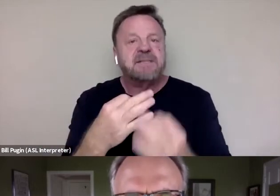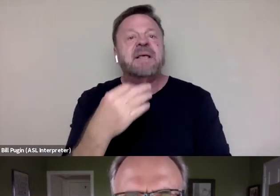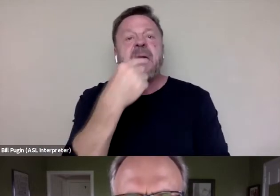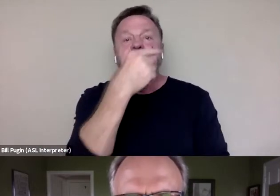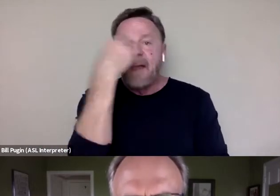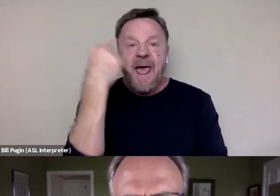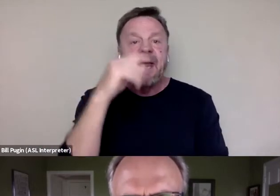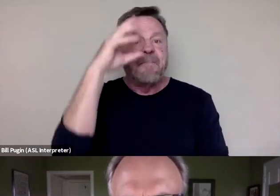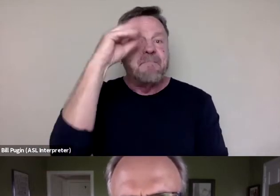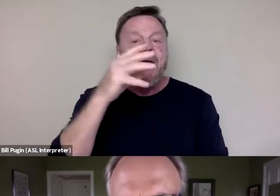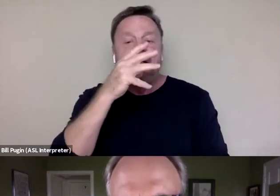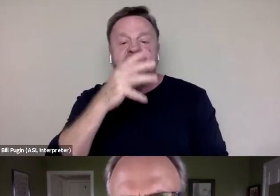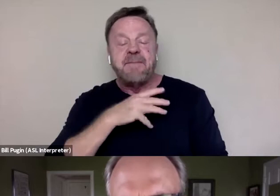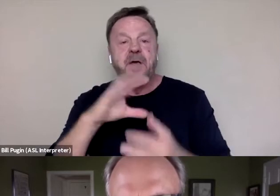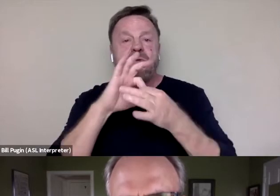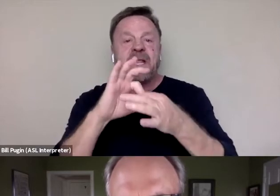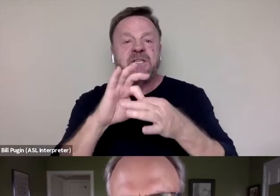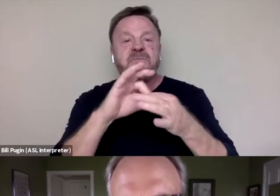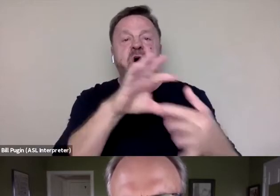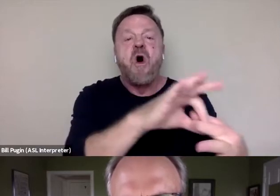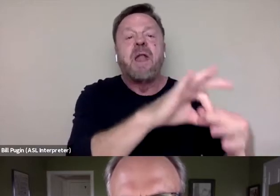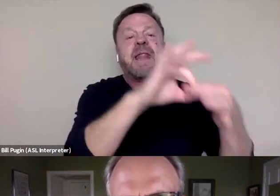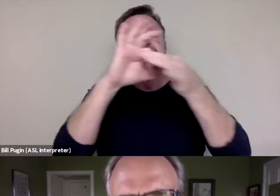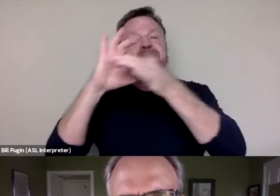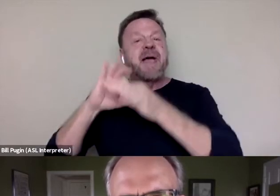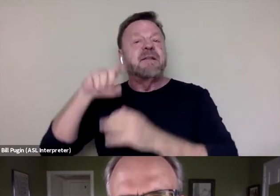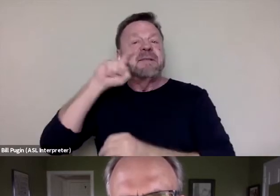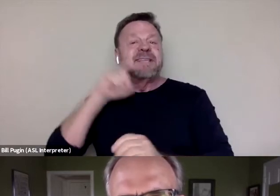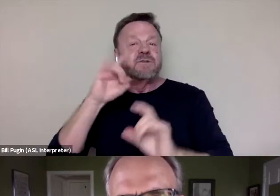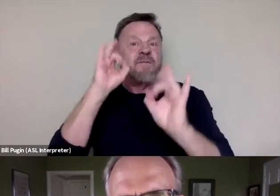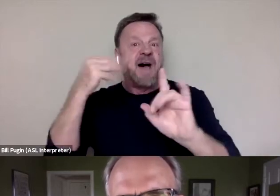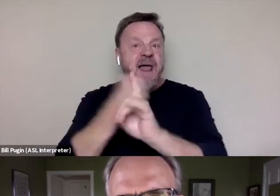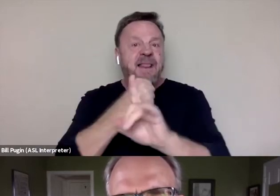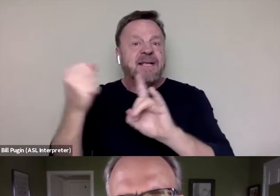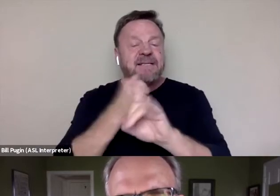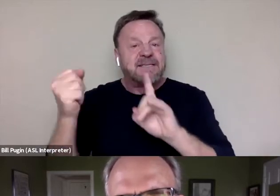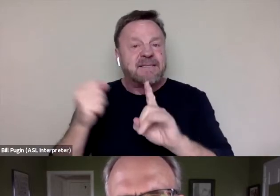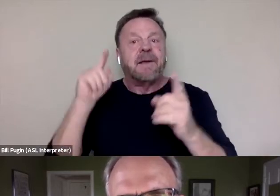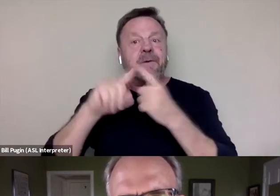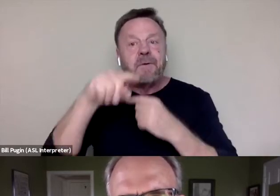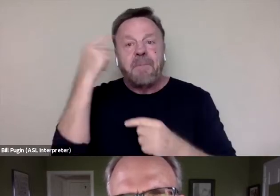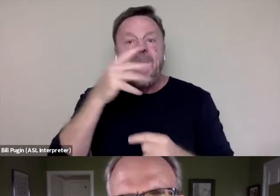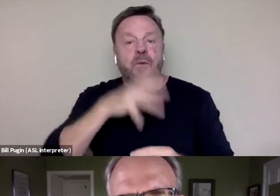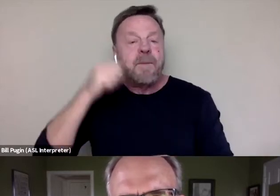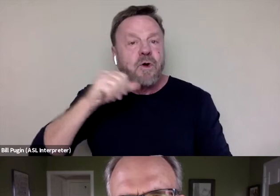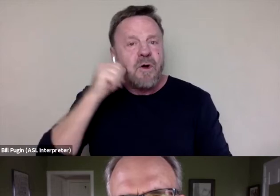all links to the sexual violence perpetrated against black women and girls. So to me, like what's more relevant to this conversation